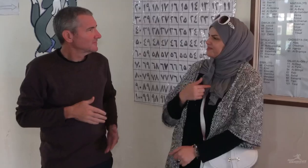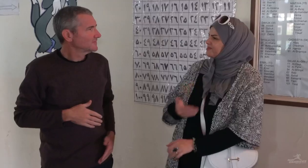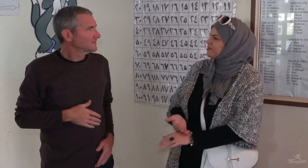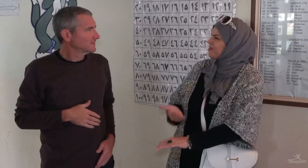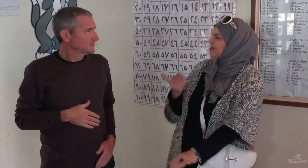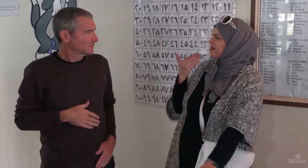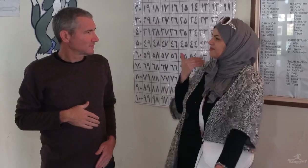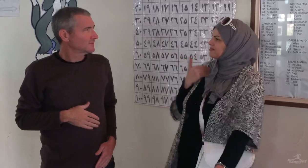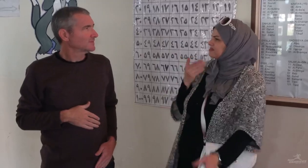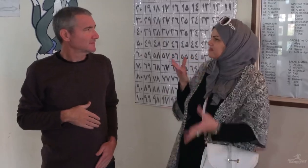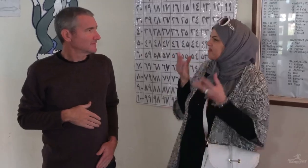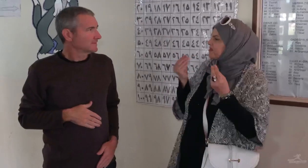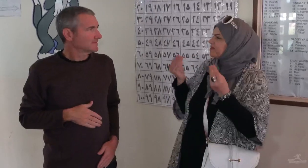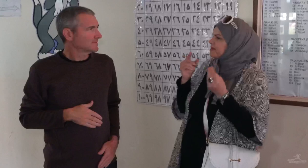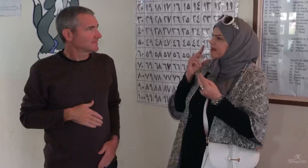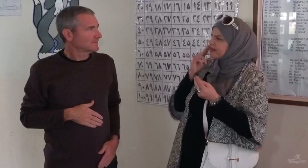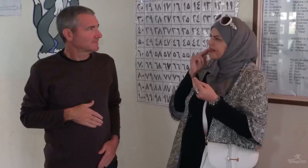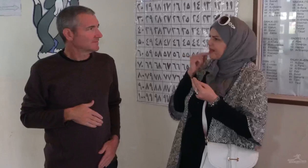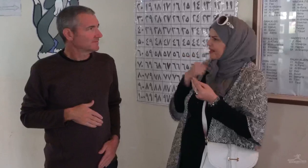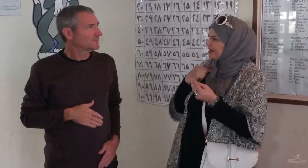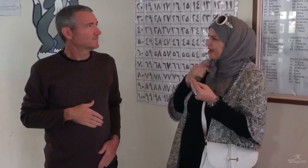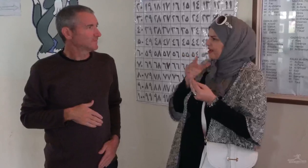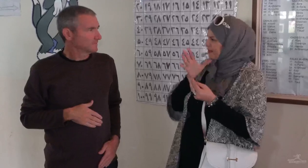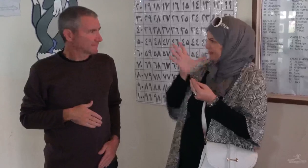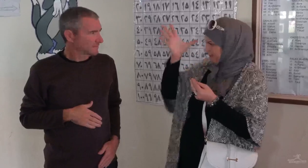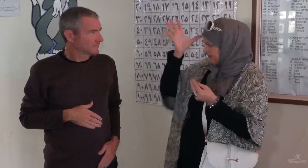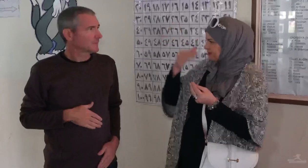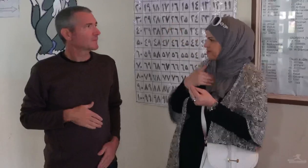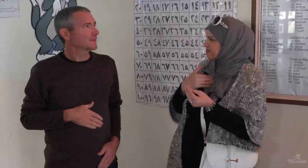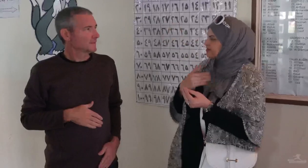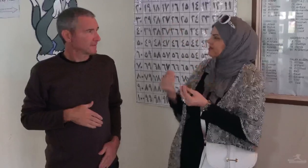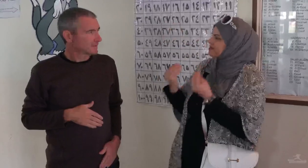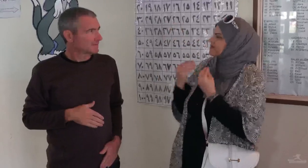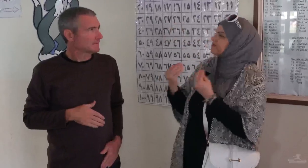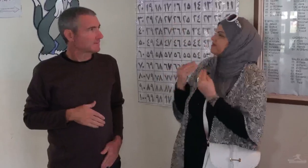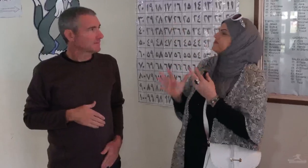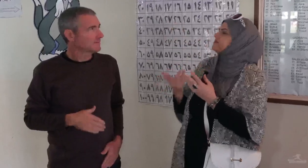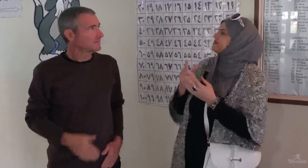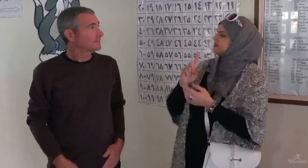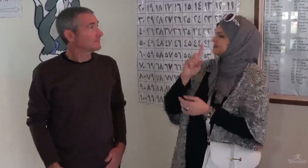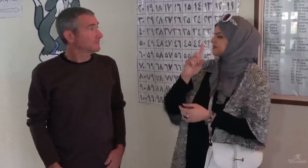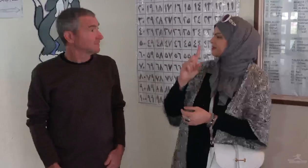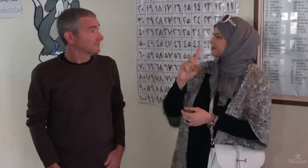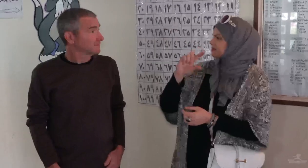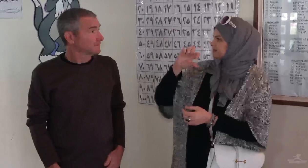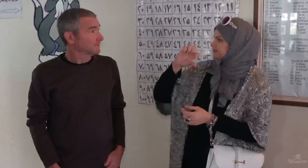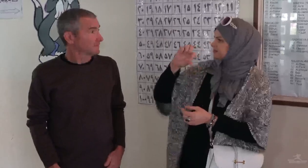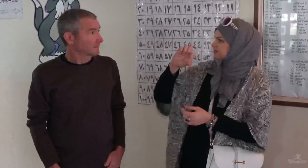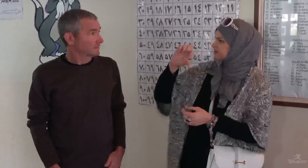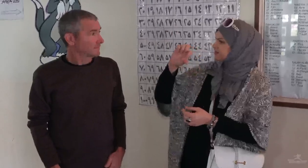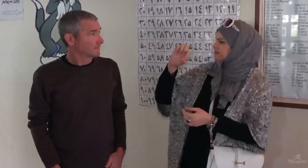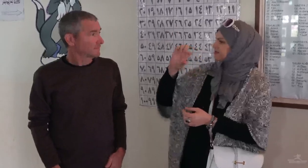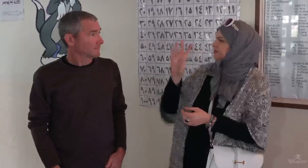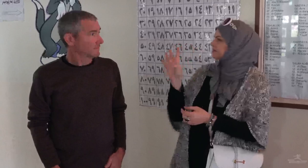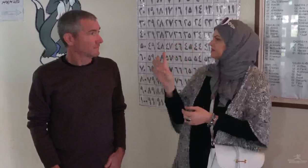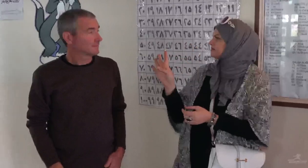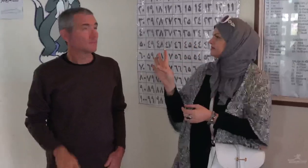I have learned to make clothing from my mother. (Arabic Sign Language)